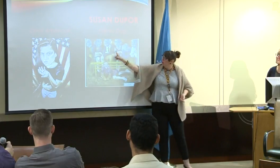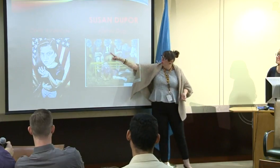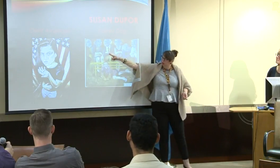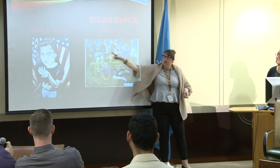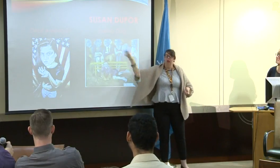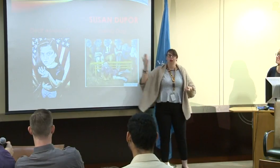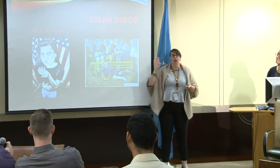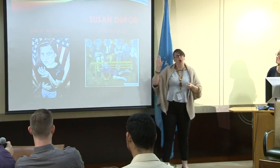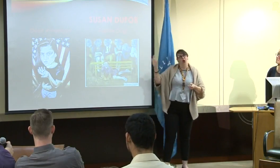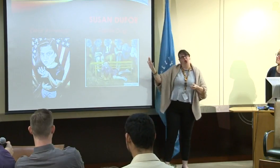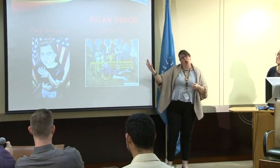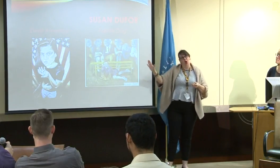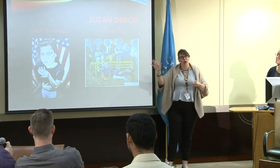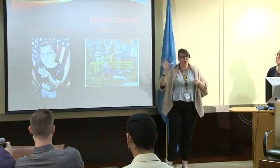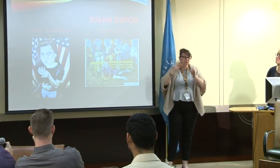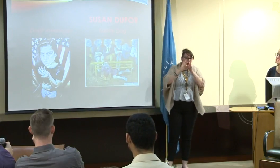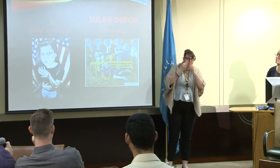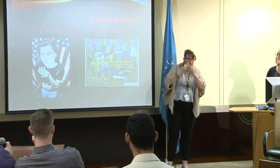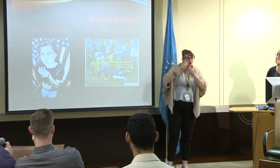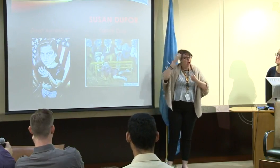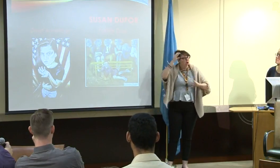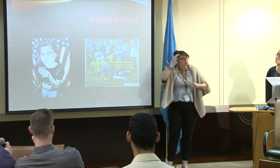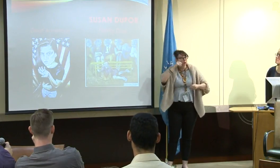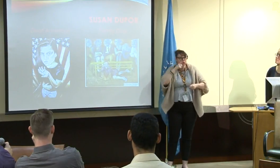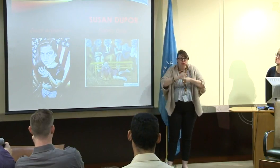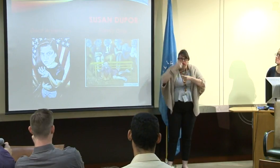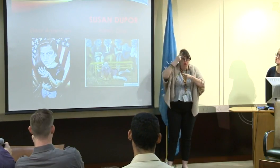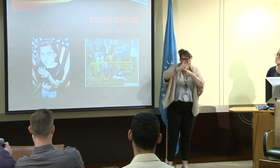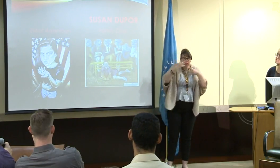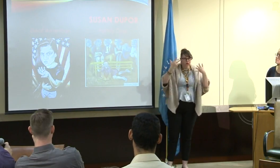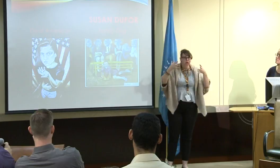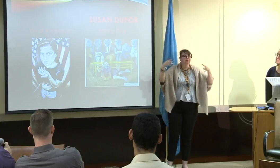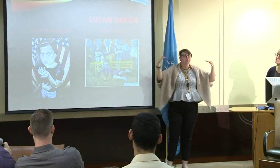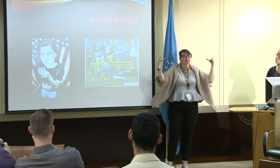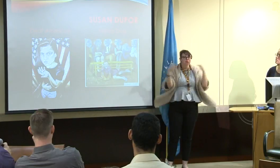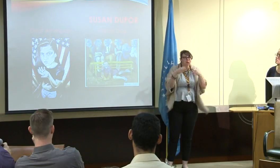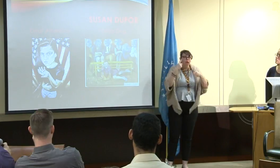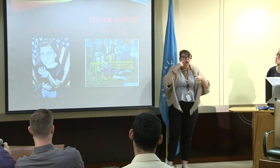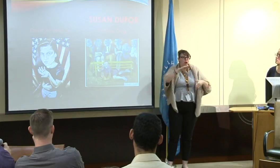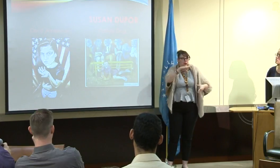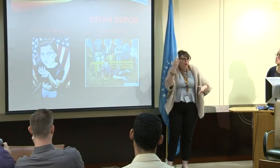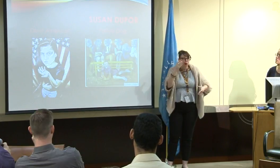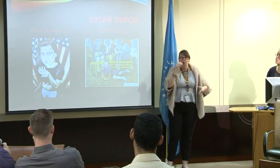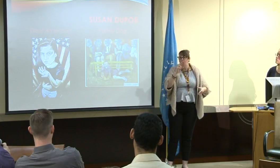Now, this is maybe her view of her family or maybe cousins or being